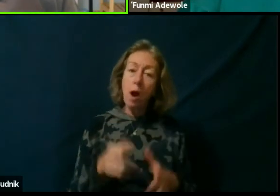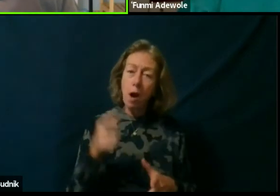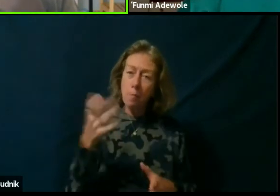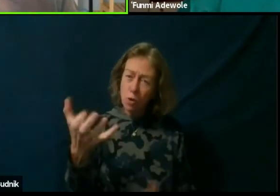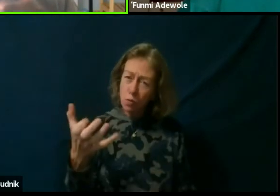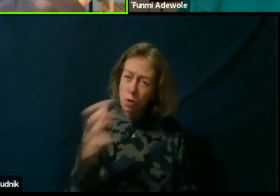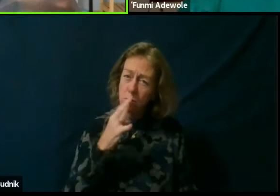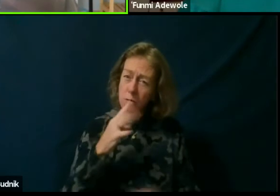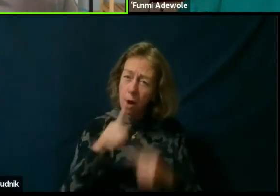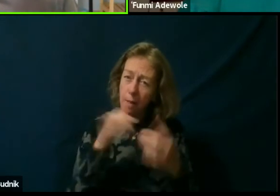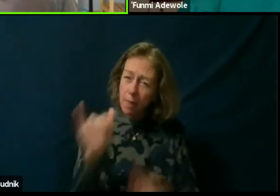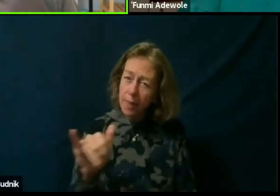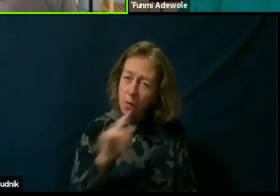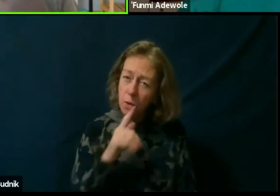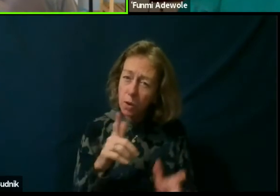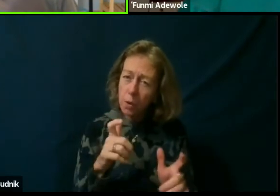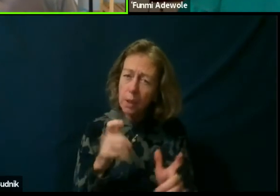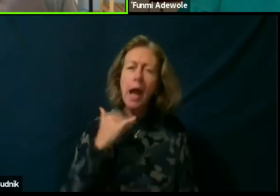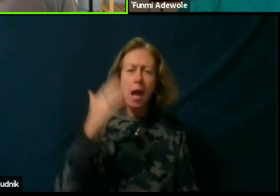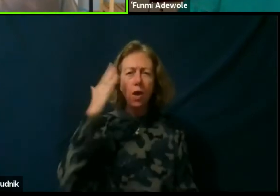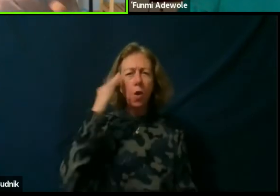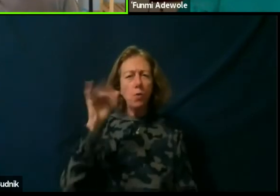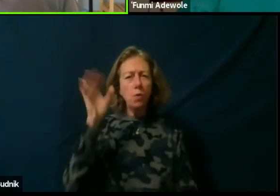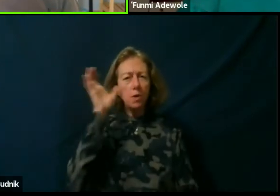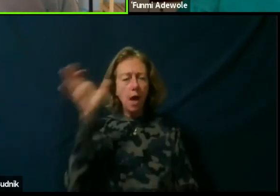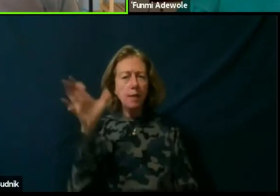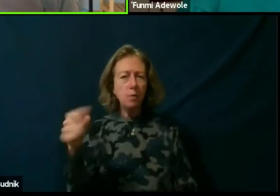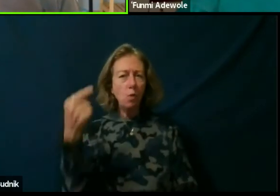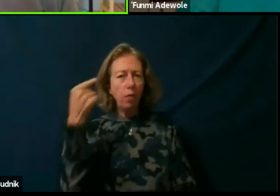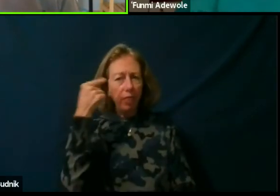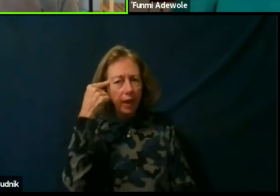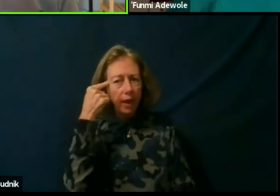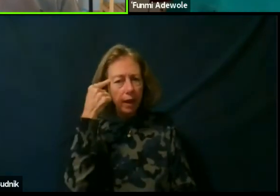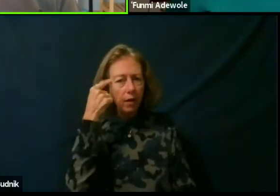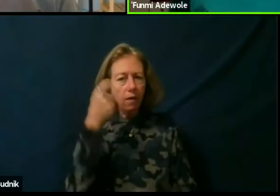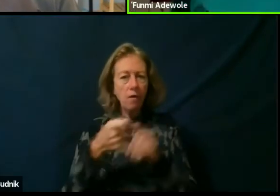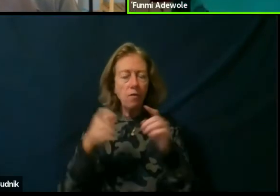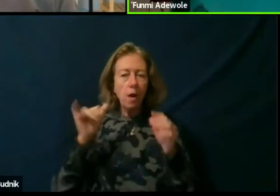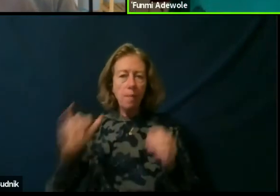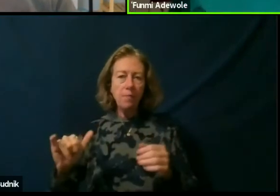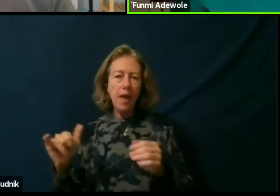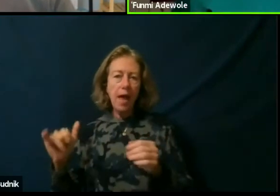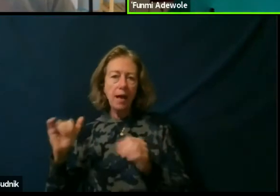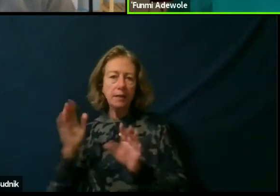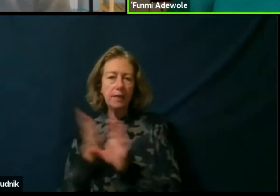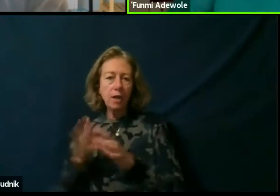I know that those are also concepts that you are considering in dramaturgical lab. Yeah, and I think